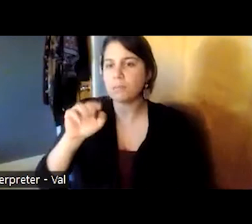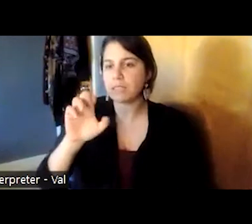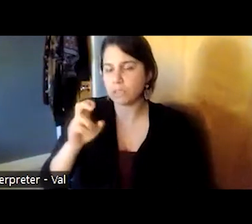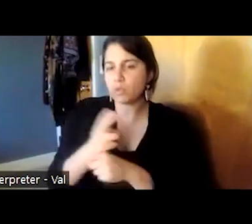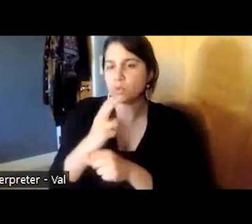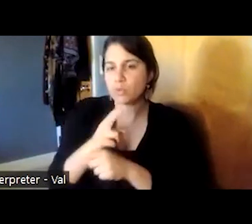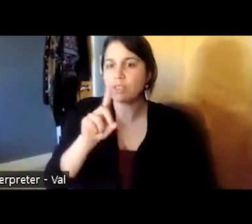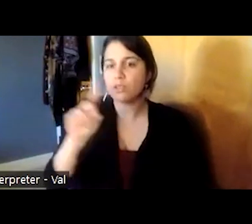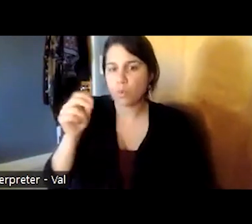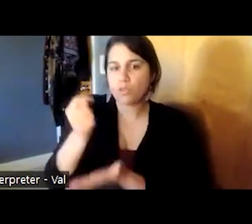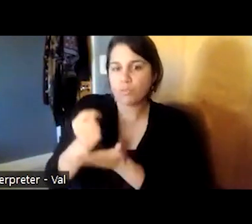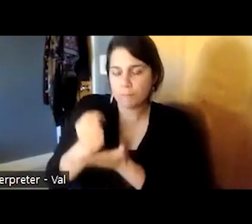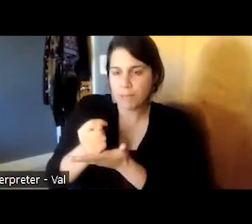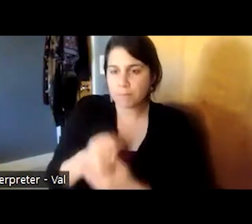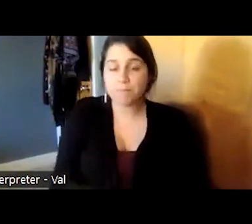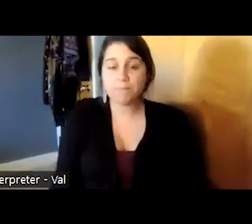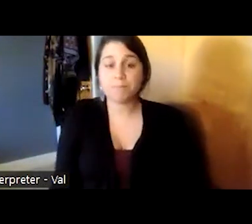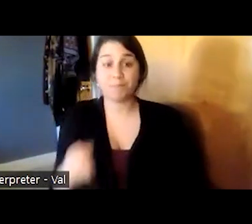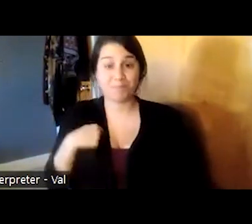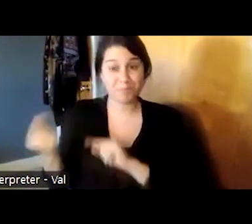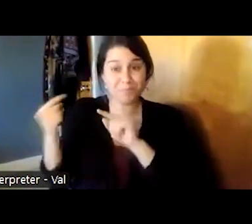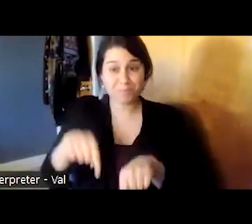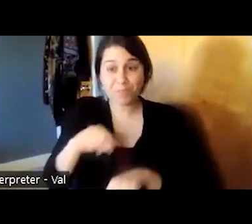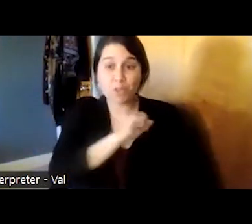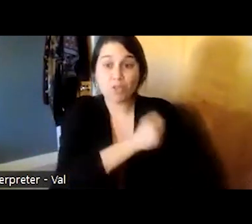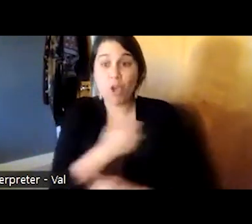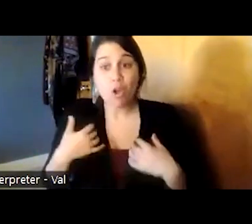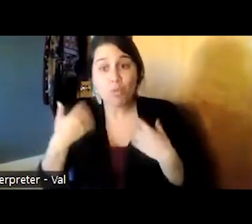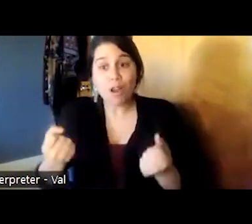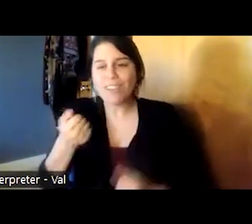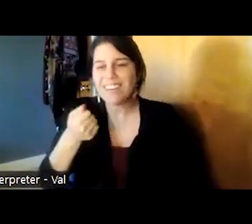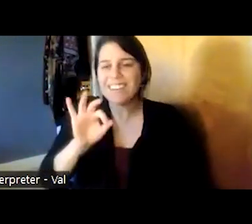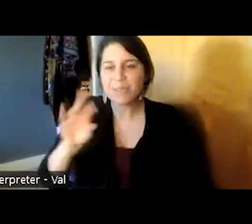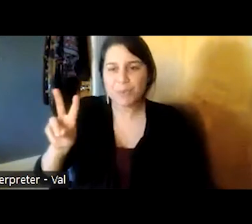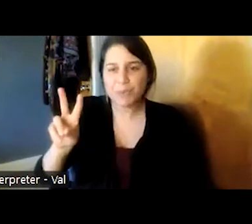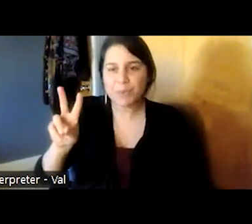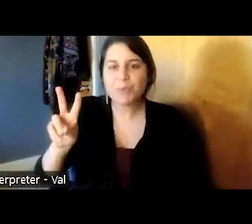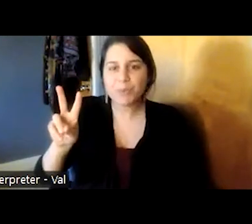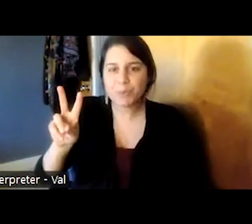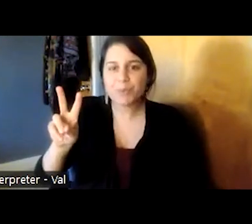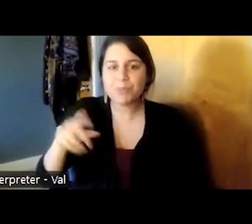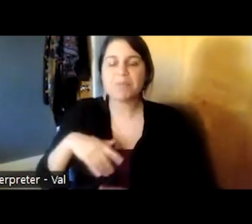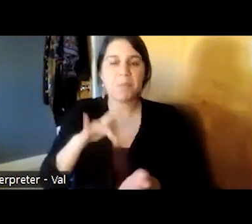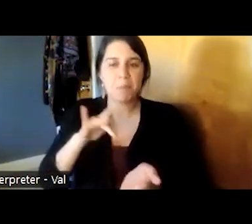i came to strong recovery in 1992 and accepted the medical director position and